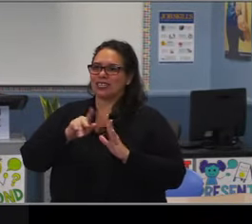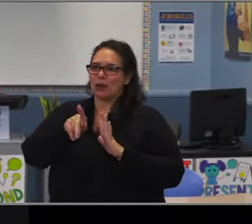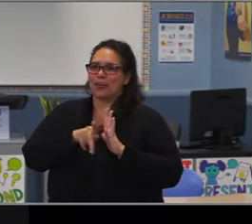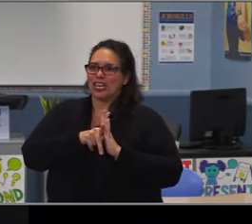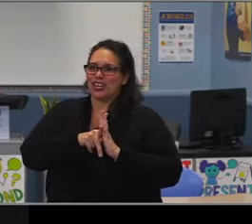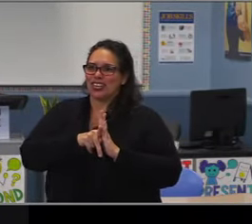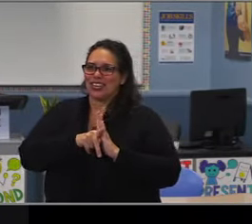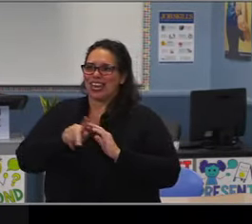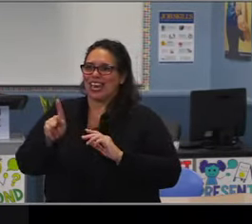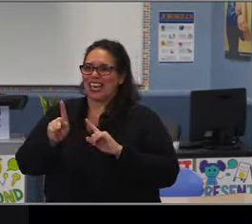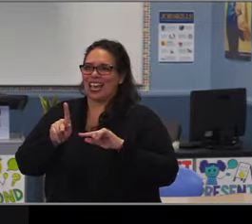Dr. Benitez.